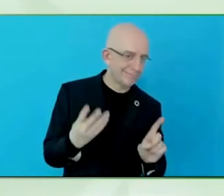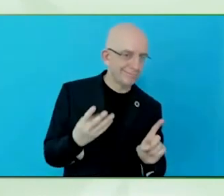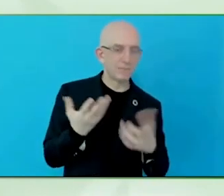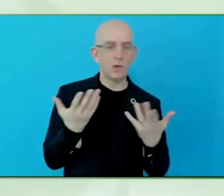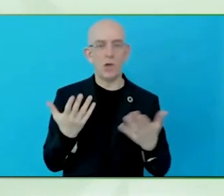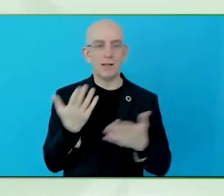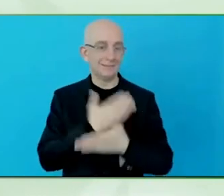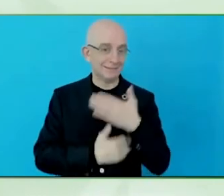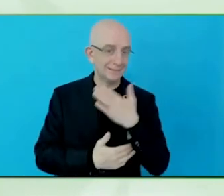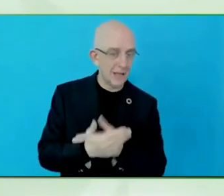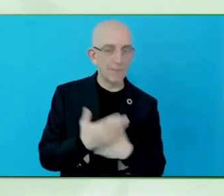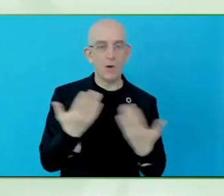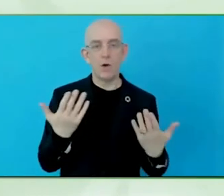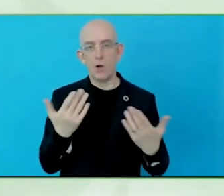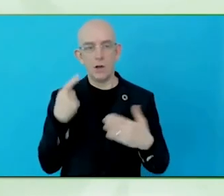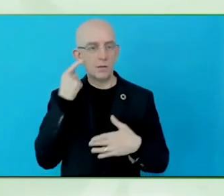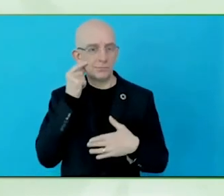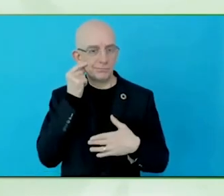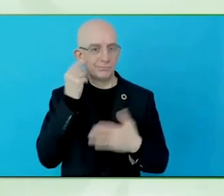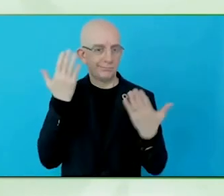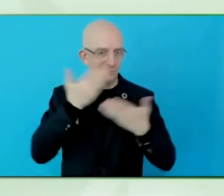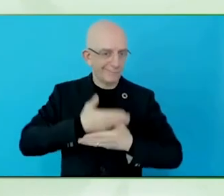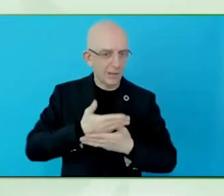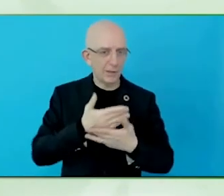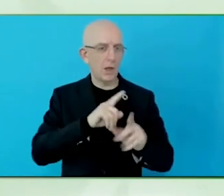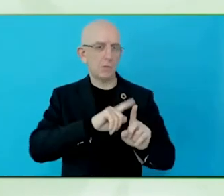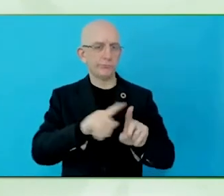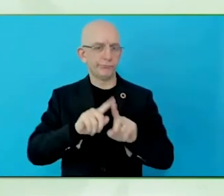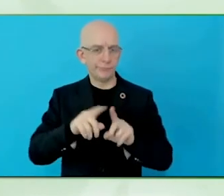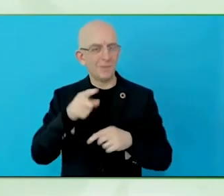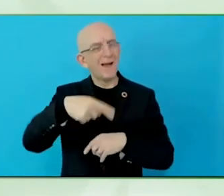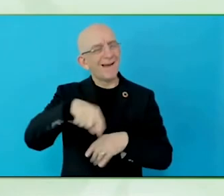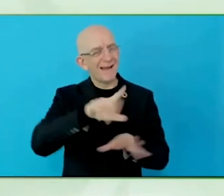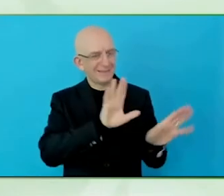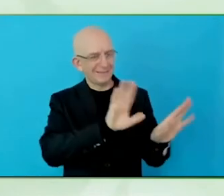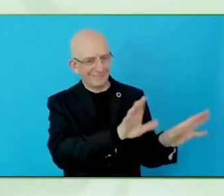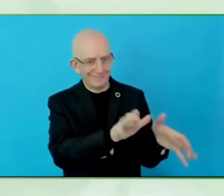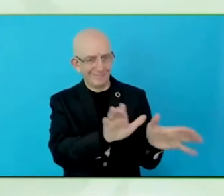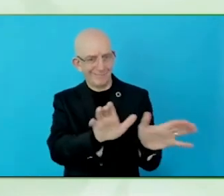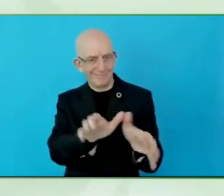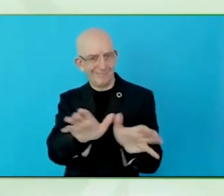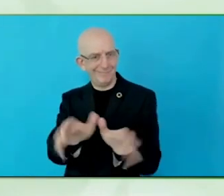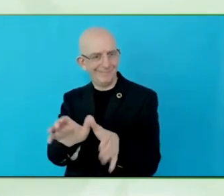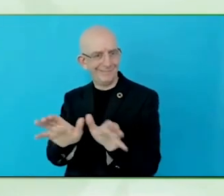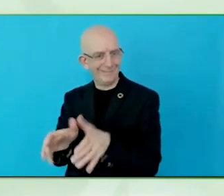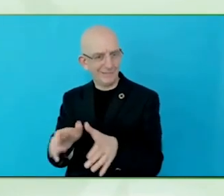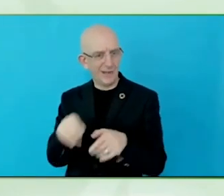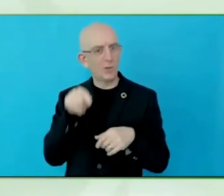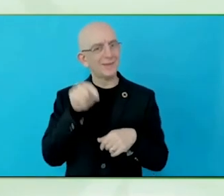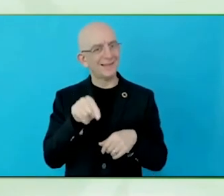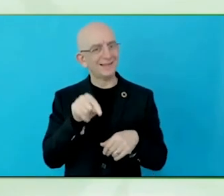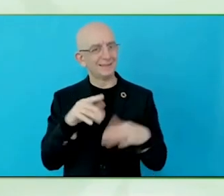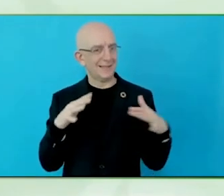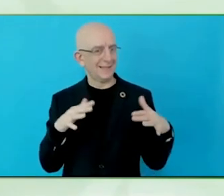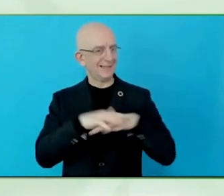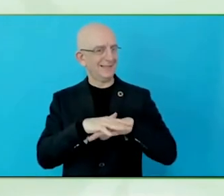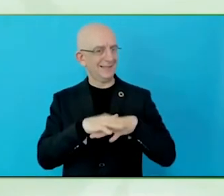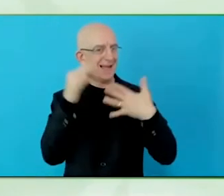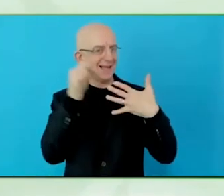disabled friendly, this hotel next door, I need to be disabled friendly too, and I need to compete for the business, so they don't go